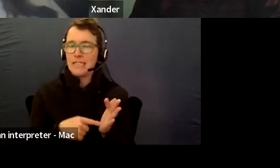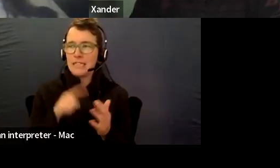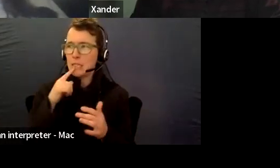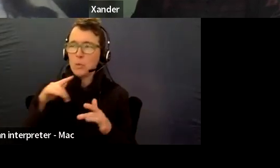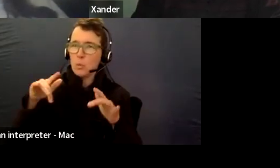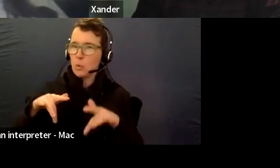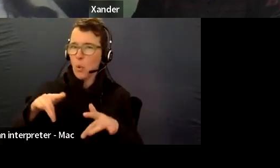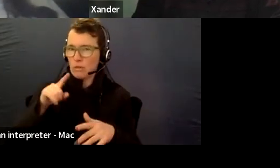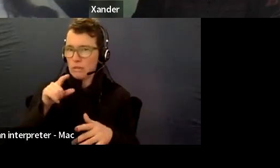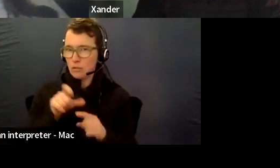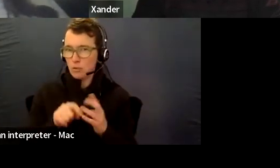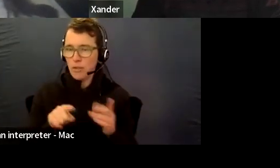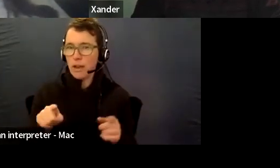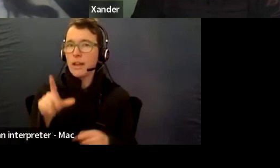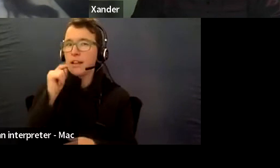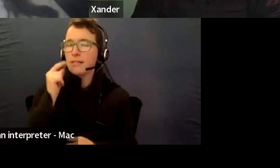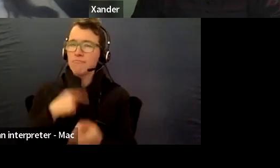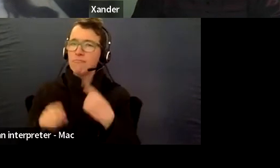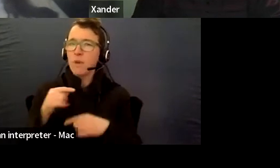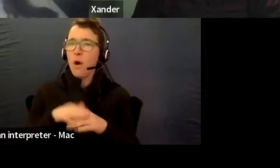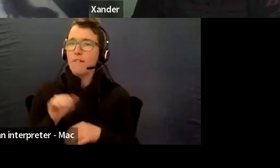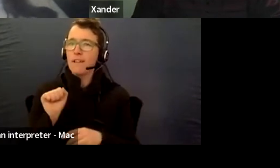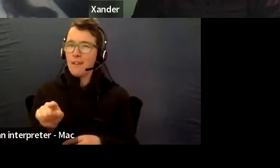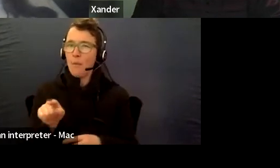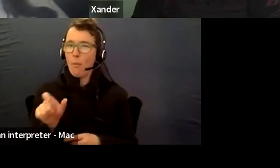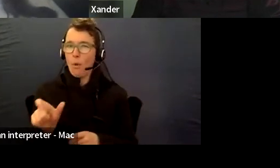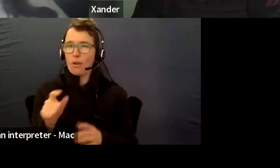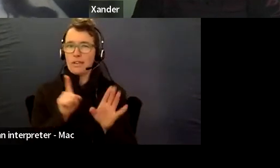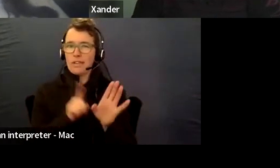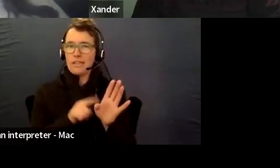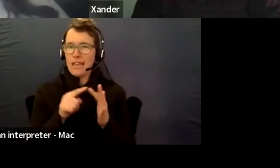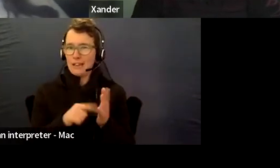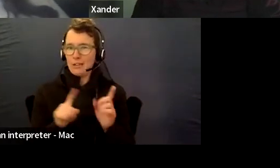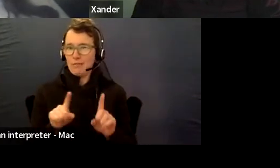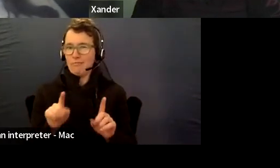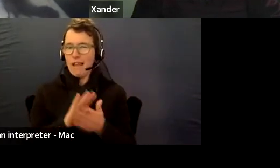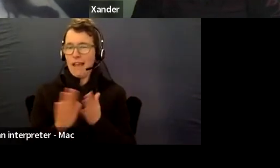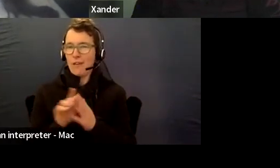Can you tell us a bit more about how you feel about the word yet.